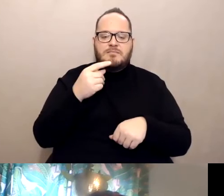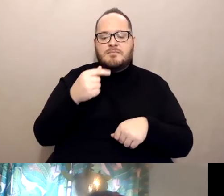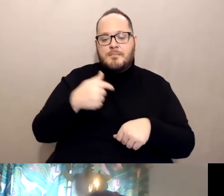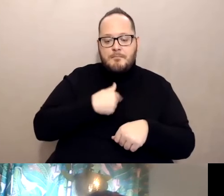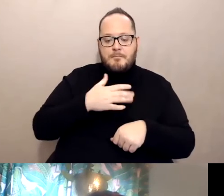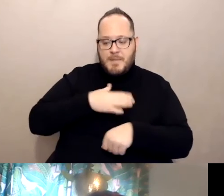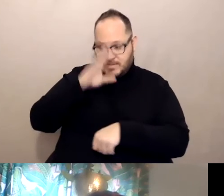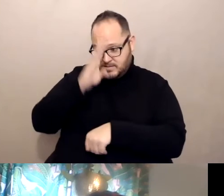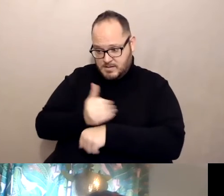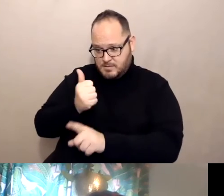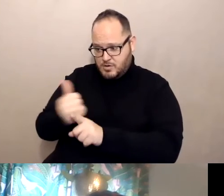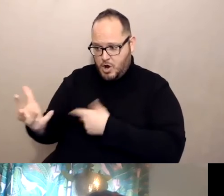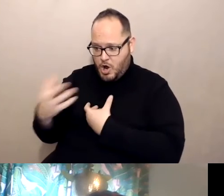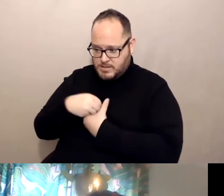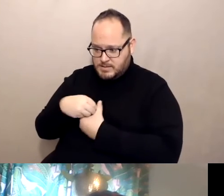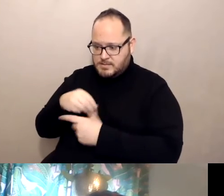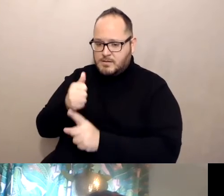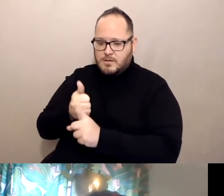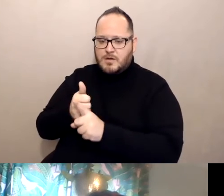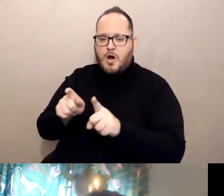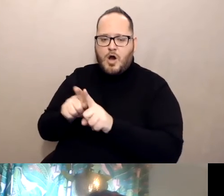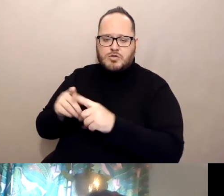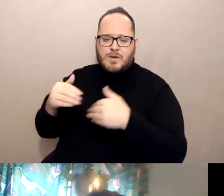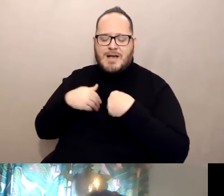and who also has a severe peanut milk and milk allergy.